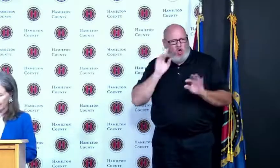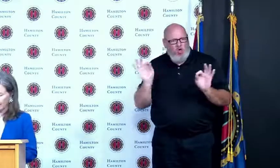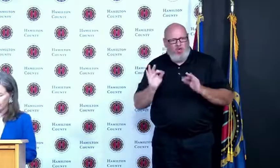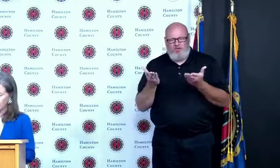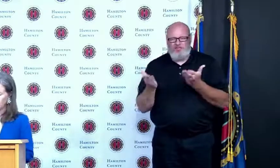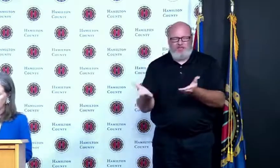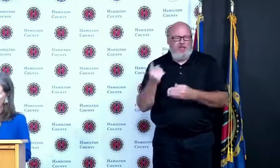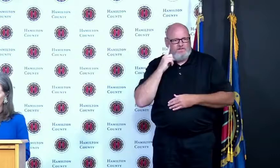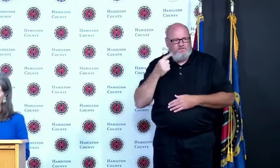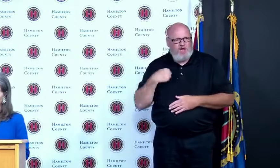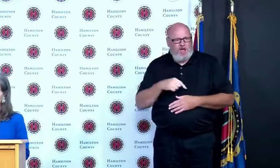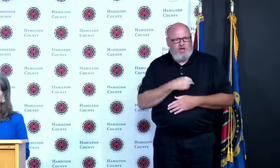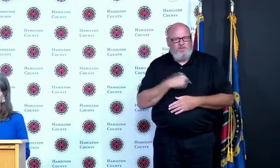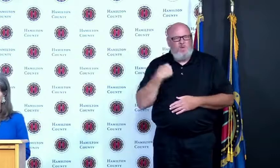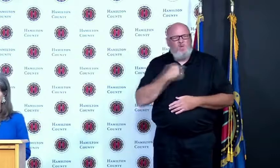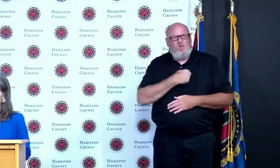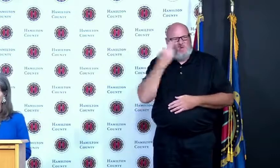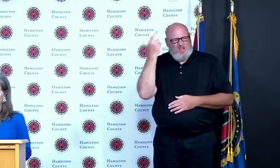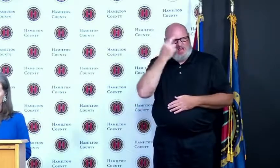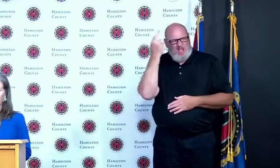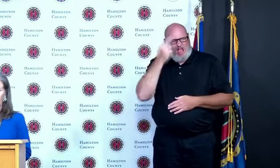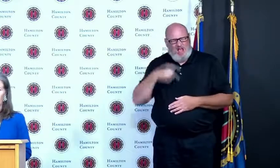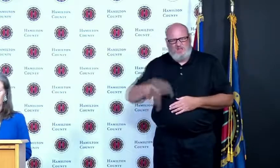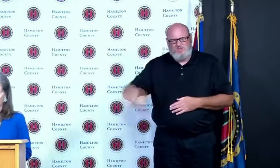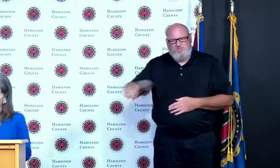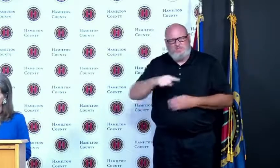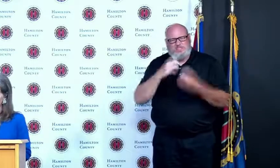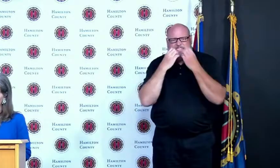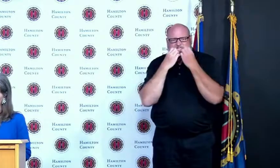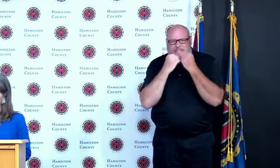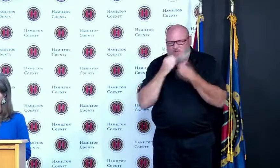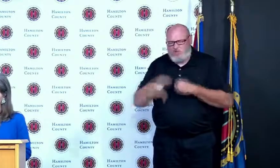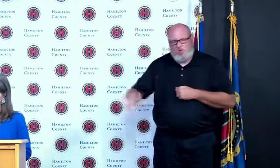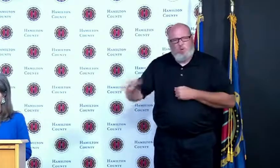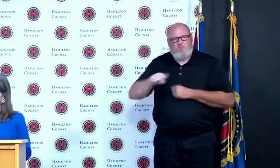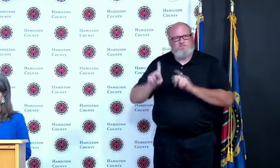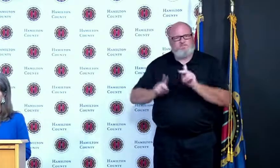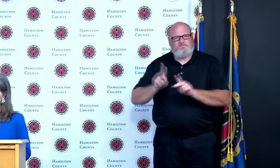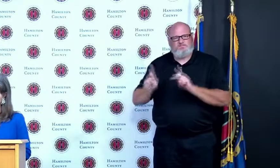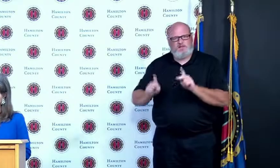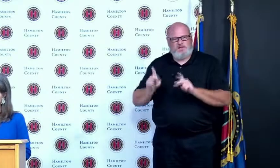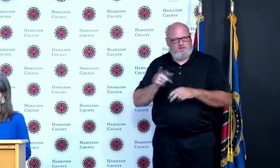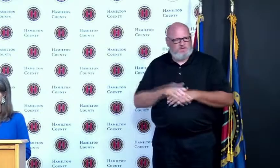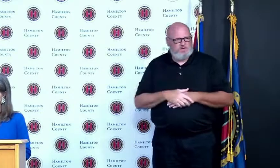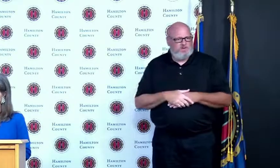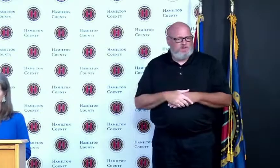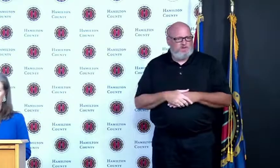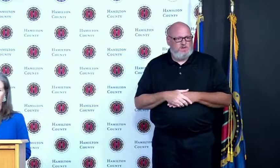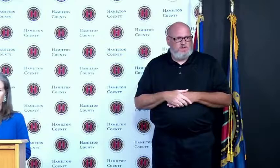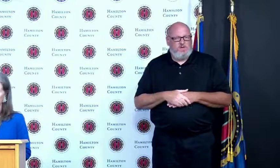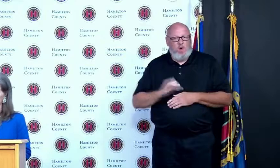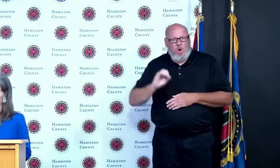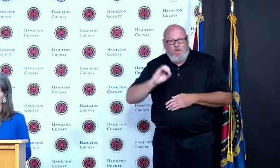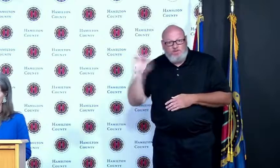Hamilton County overdose deaths were flat in 2020 while they skyrocketed in other major cities